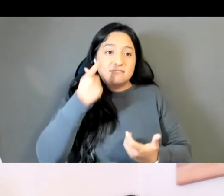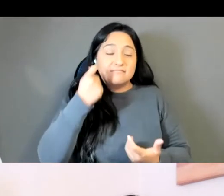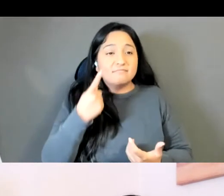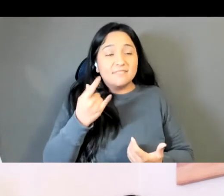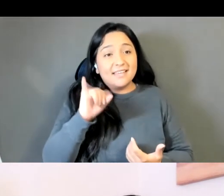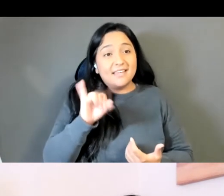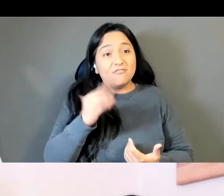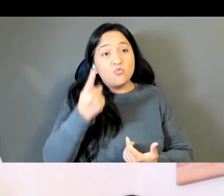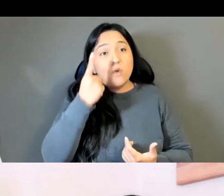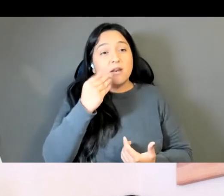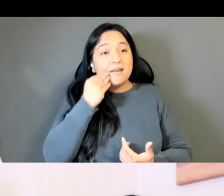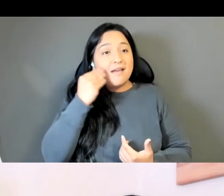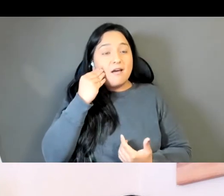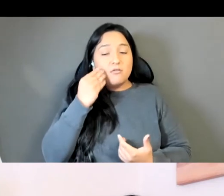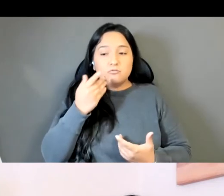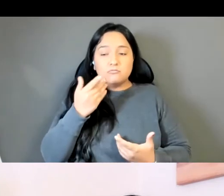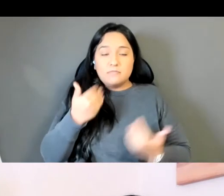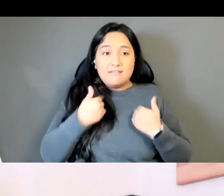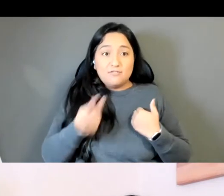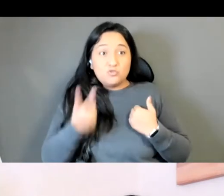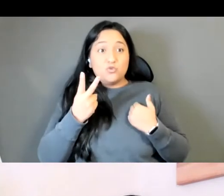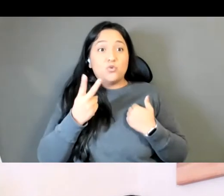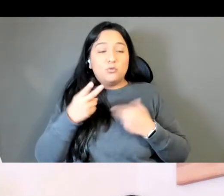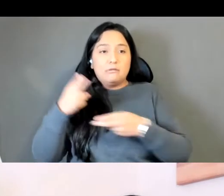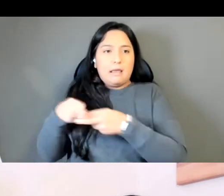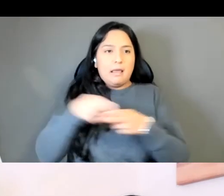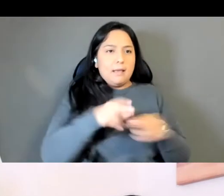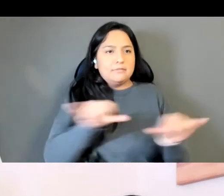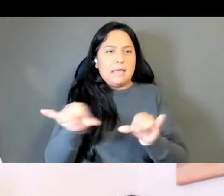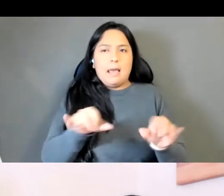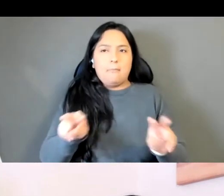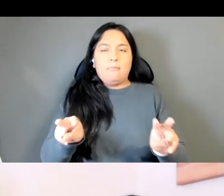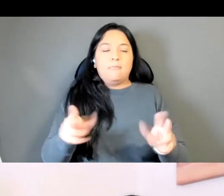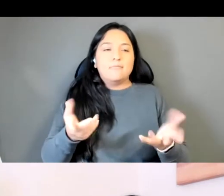I was told growing up, I think pretty uniformly, the mom you know crashy, then my name and